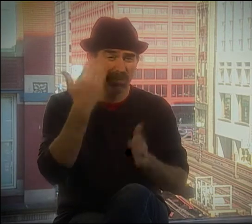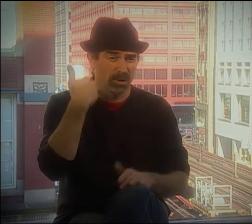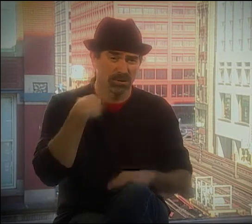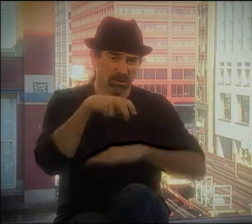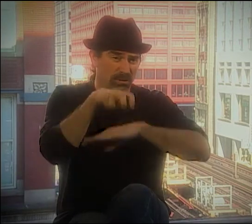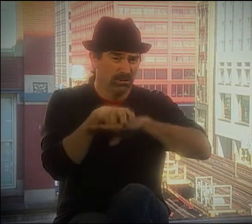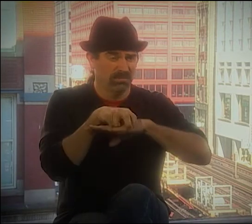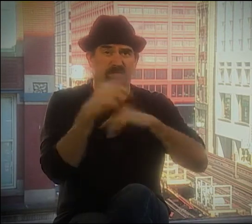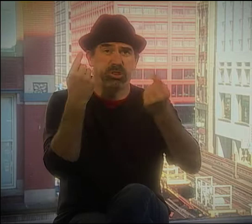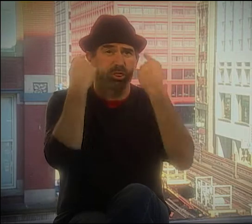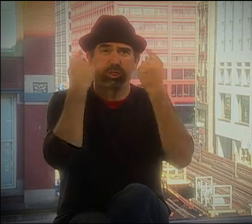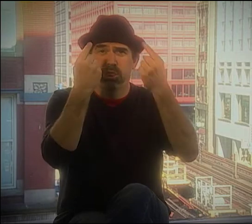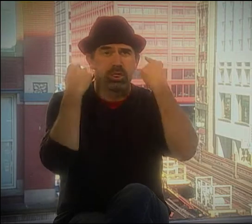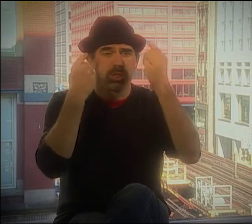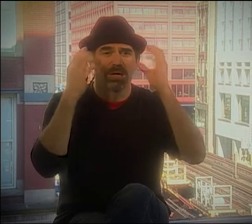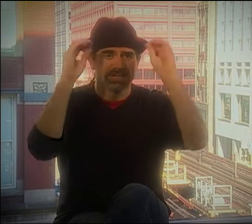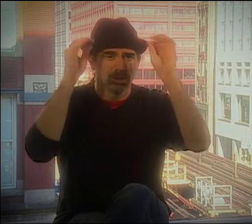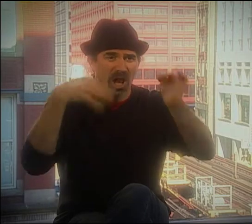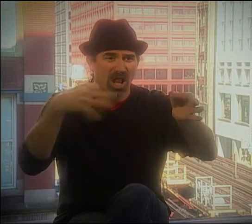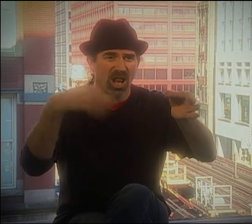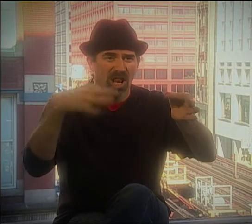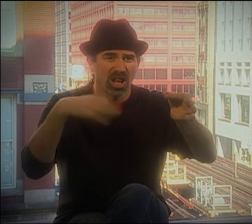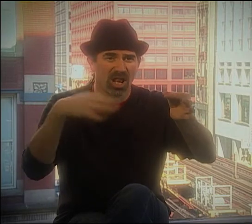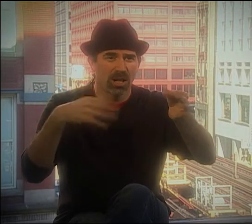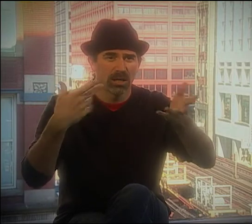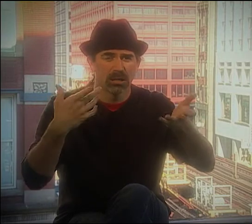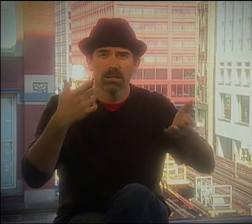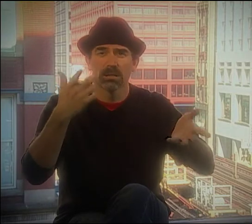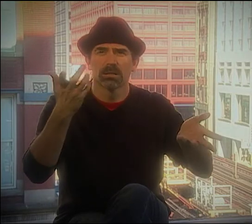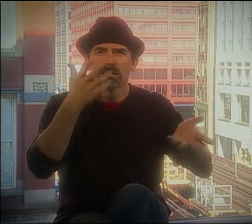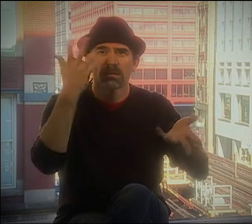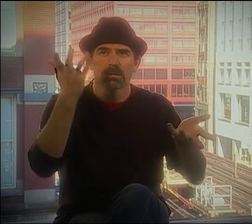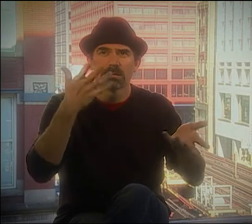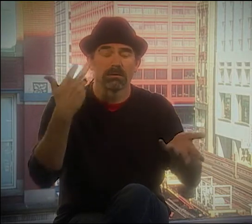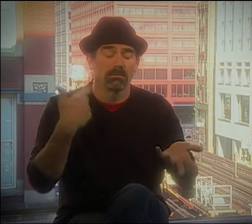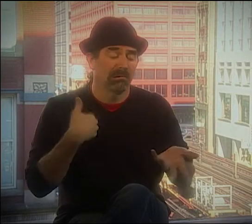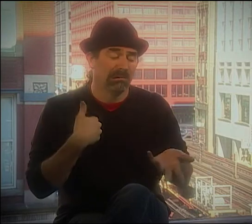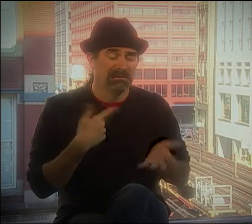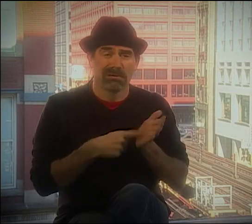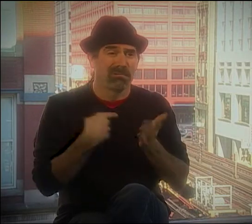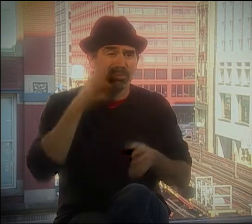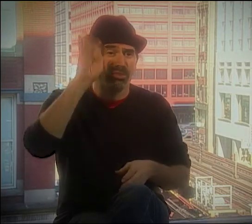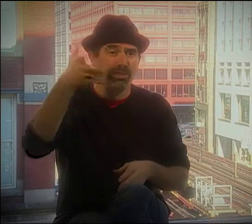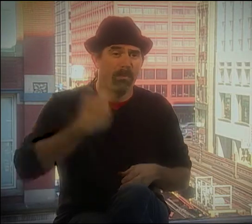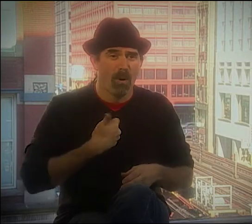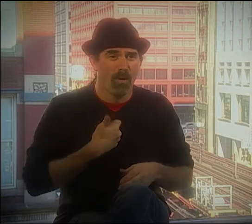TO BE HONEST, WHAT I SAID IN CLASS AND THE TEACHER WOULD BE EXPLAINING STUFF, I'D MISS AN AWFUL LOT OF IT,